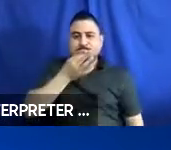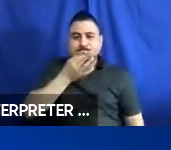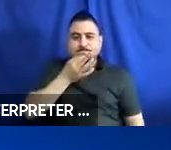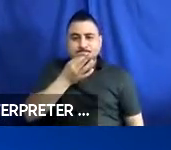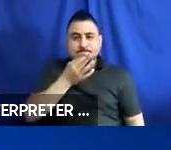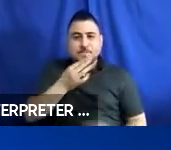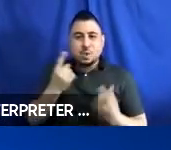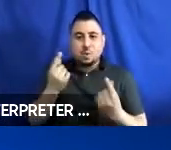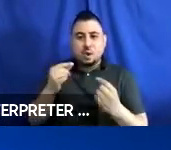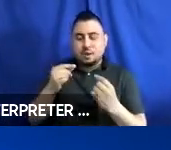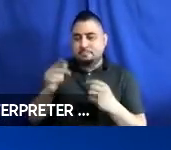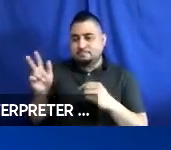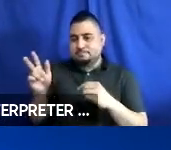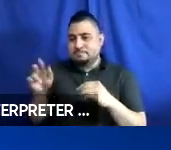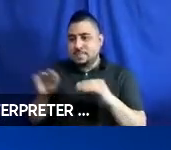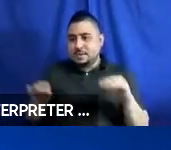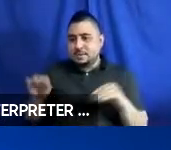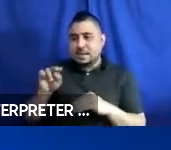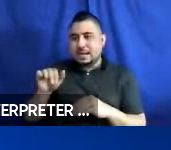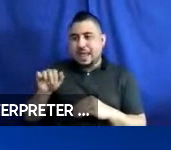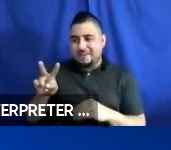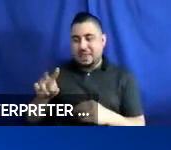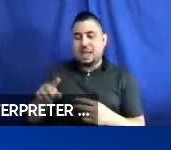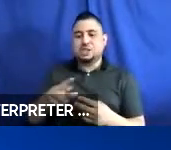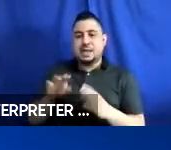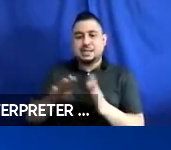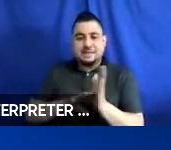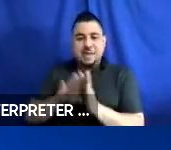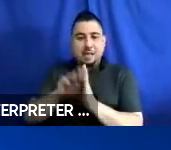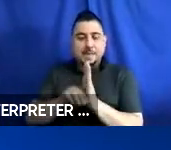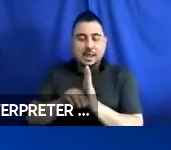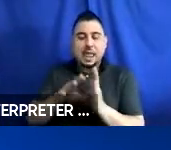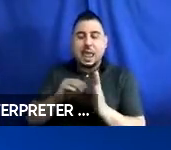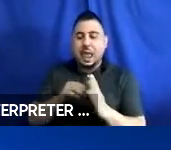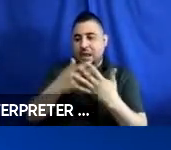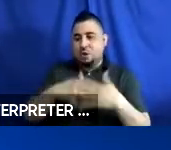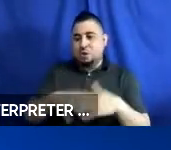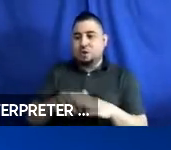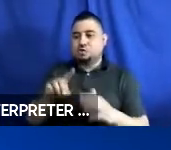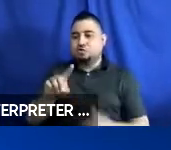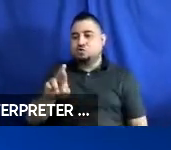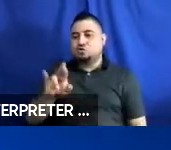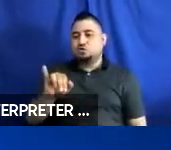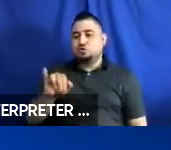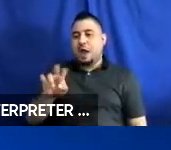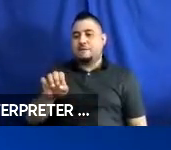in navigation and in the development and integration of drive-by wire systems. Combined with his